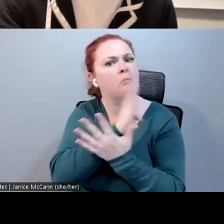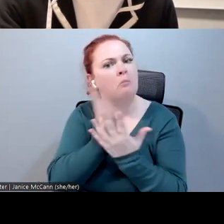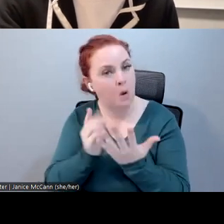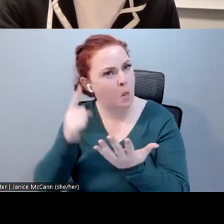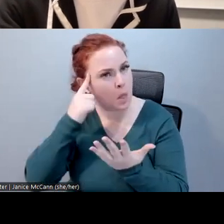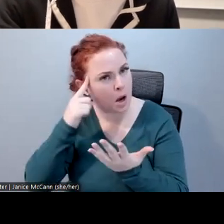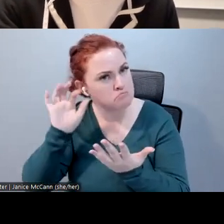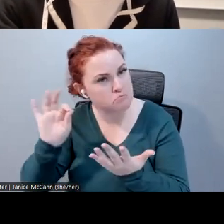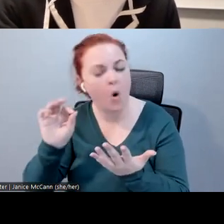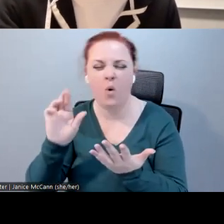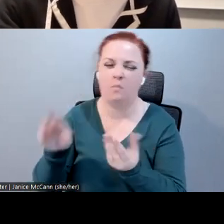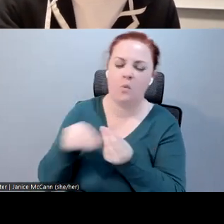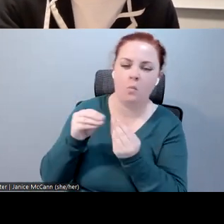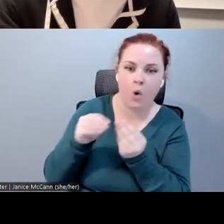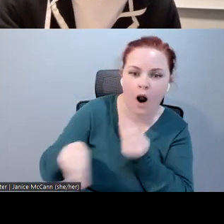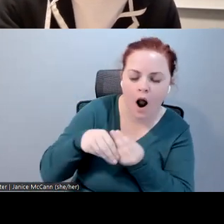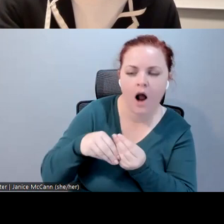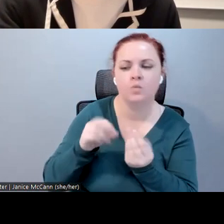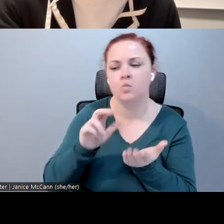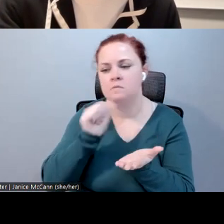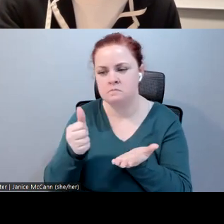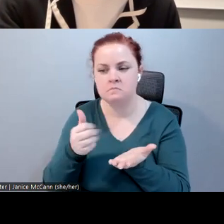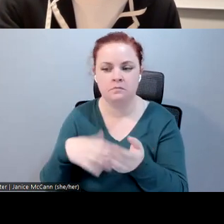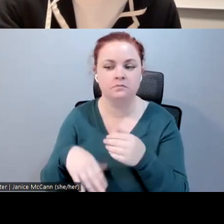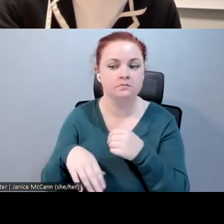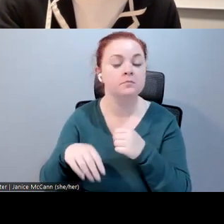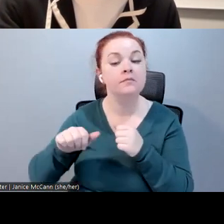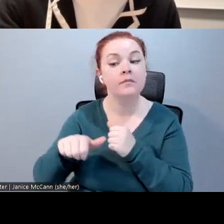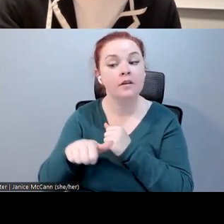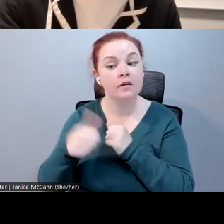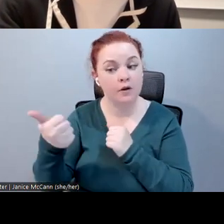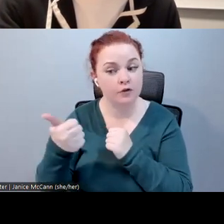work is already mentioned by Brenden, and we can continue the